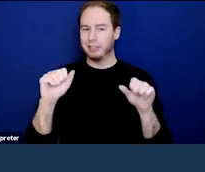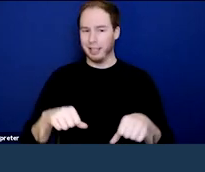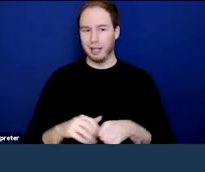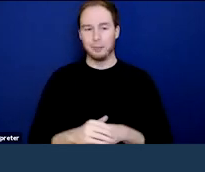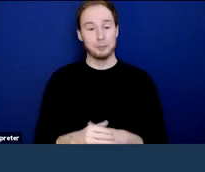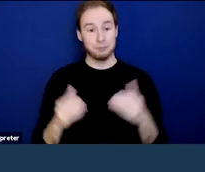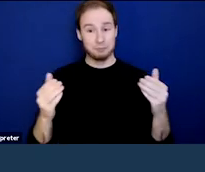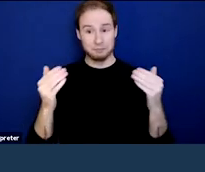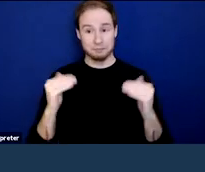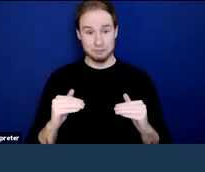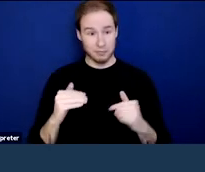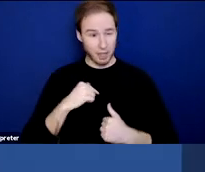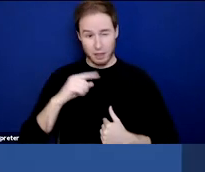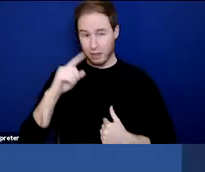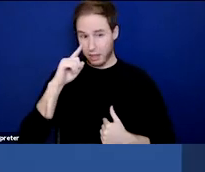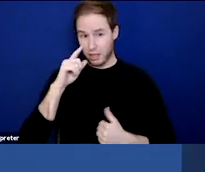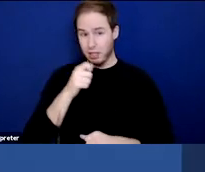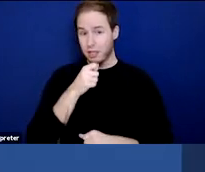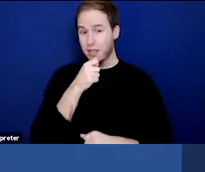I might be handing it off to Steven and Ken.